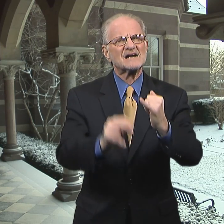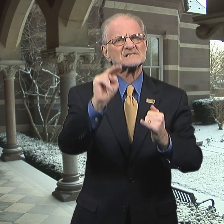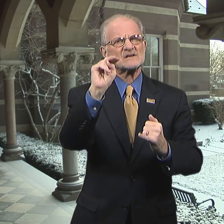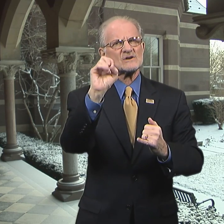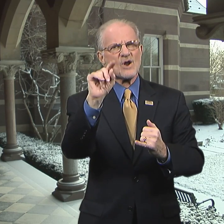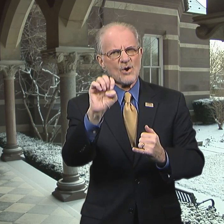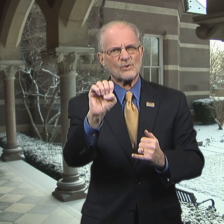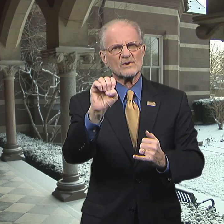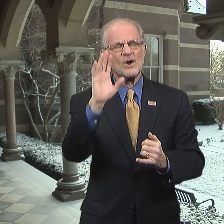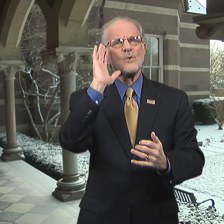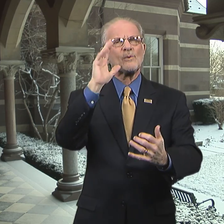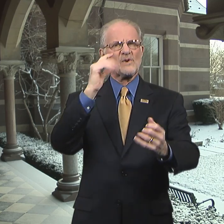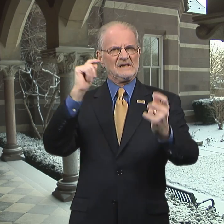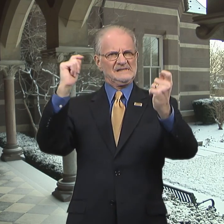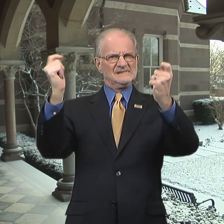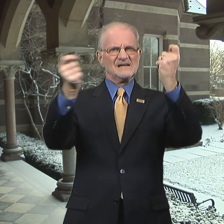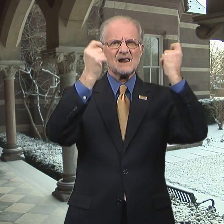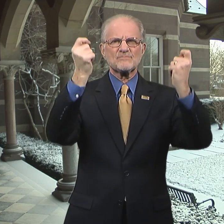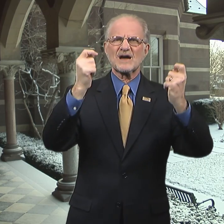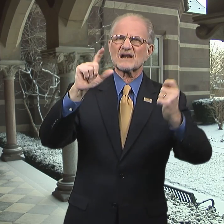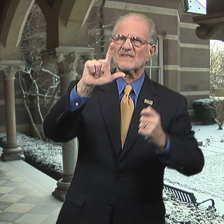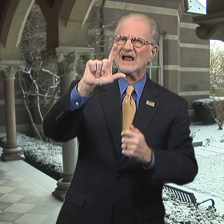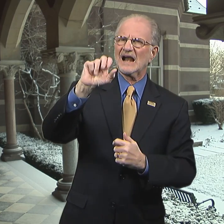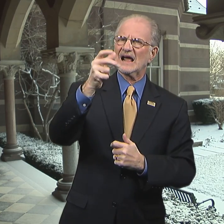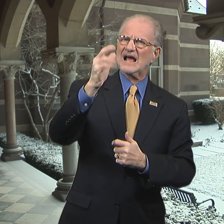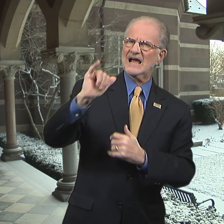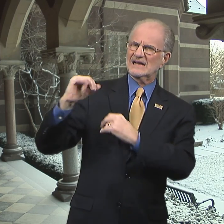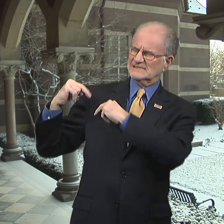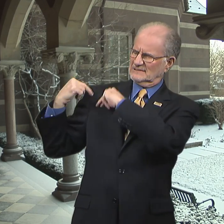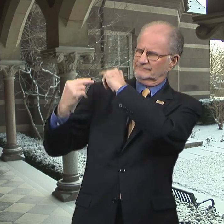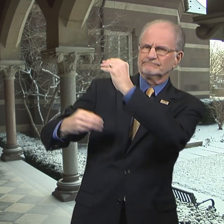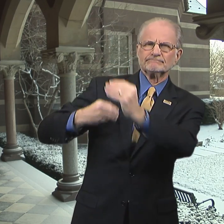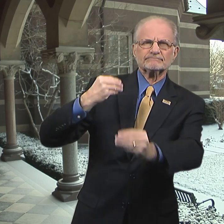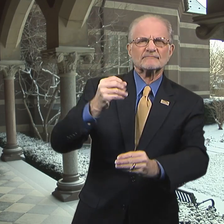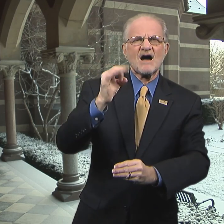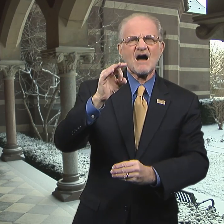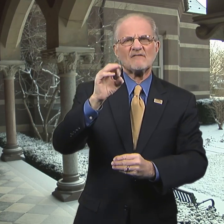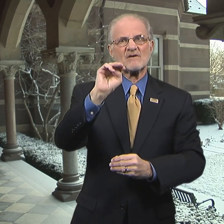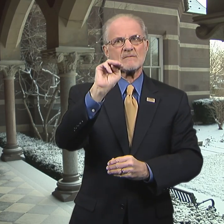One last note, we will celebrate the legacy